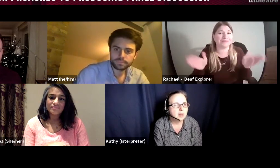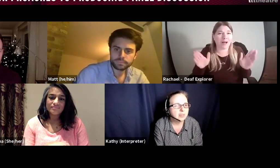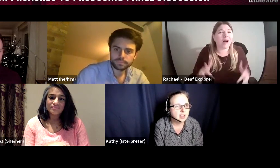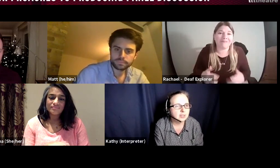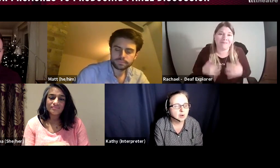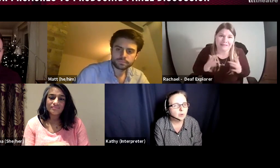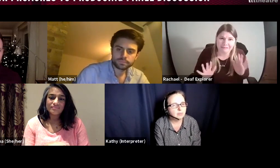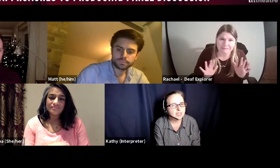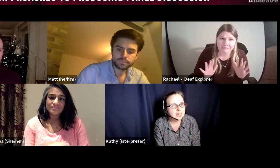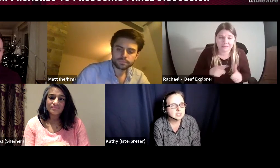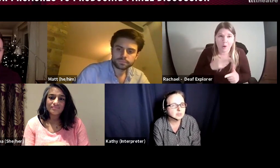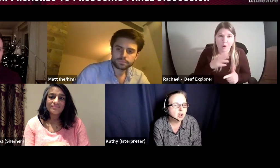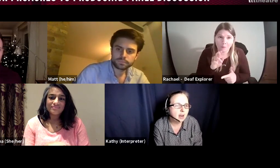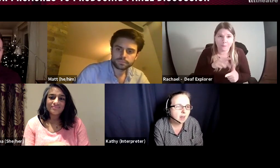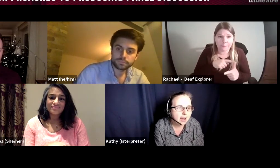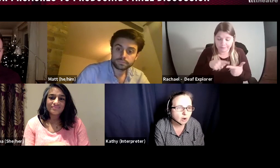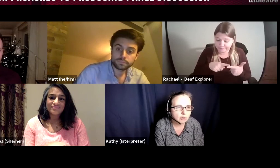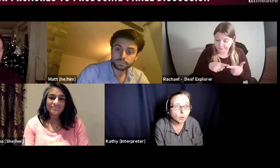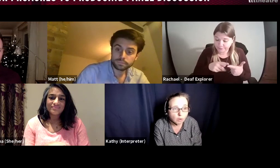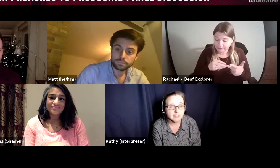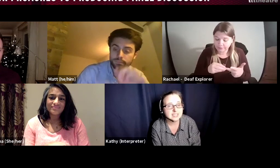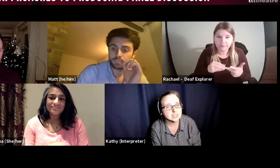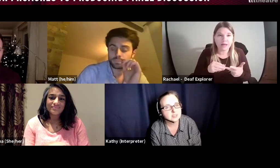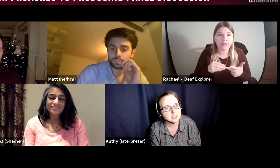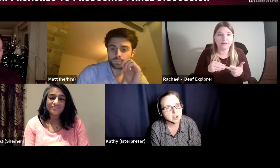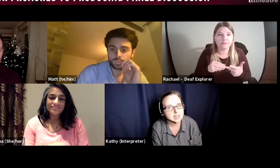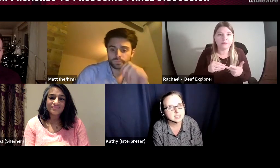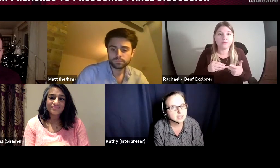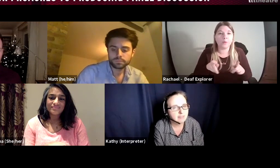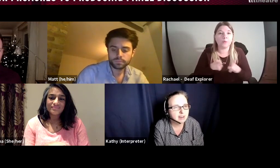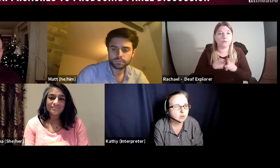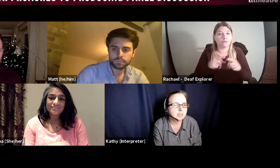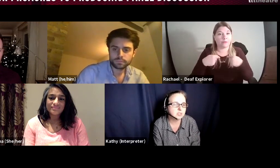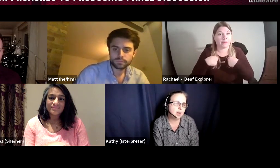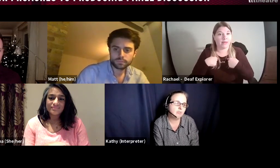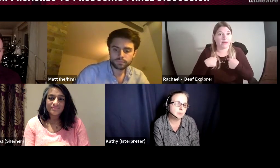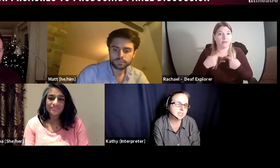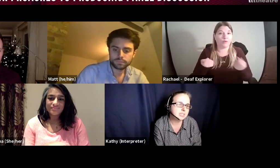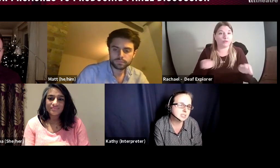that we need to shine a light on all facets of society and have everyone's work represented